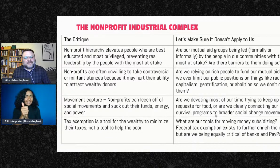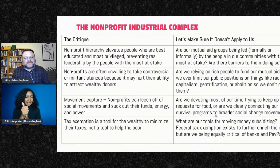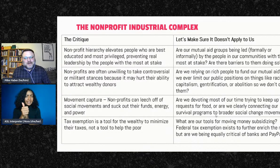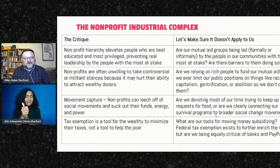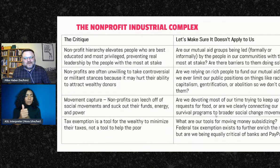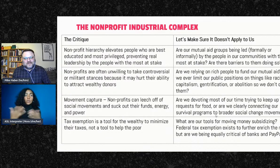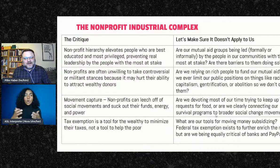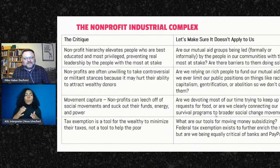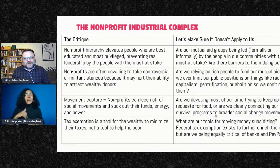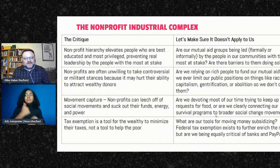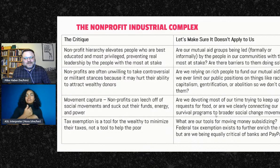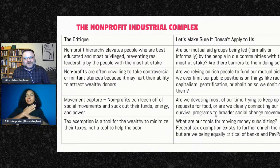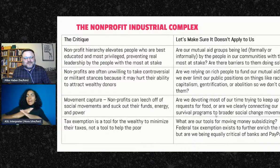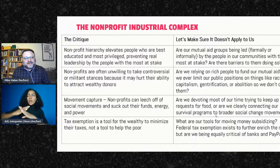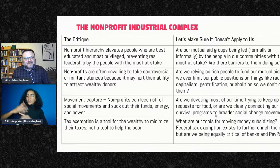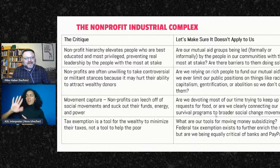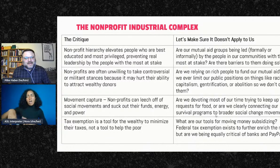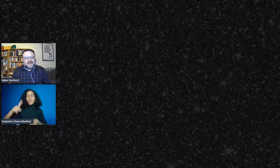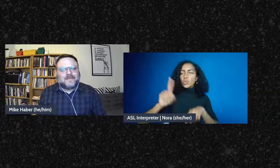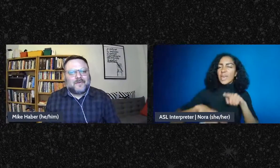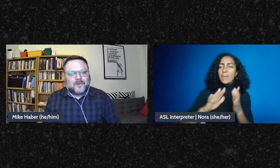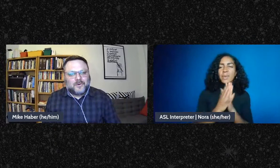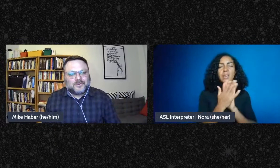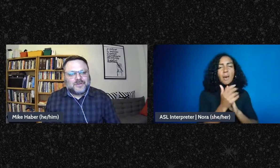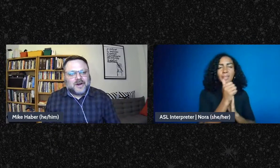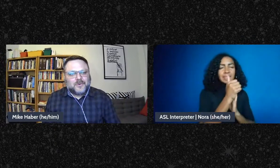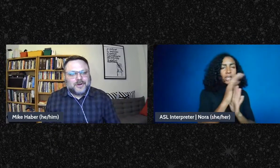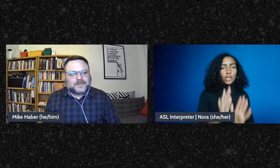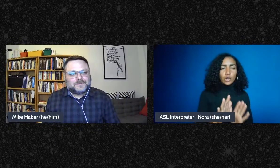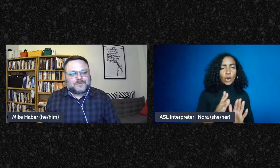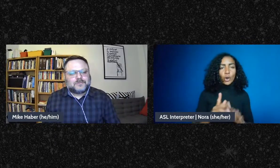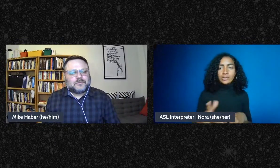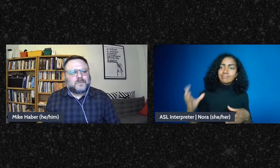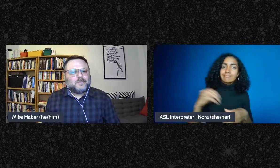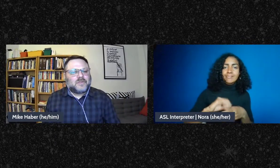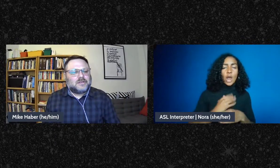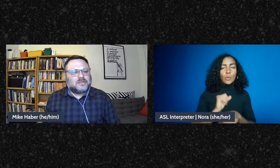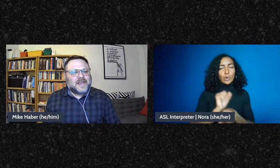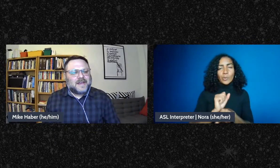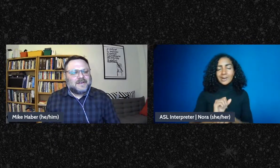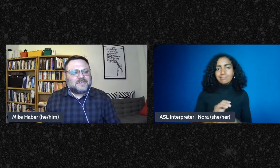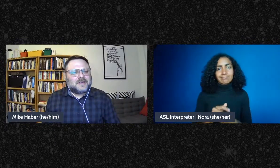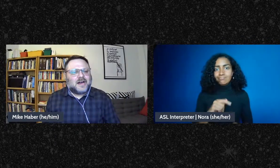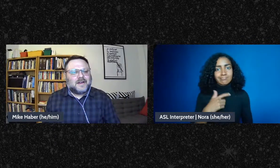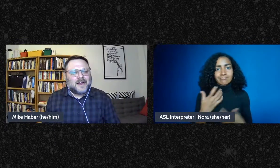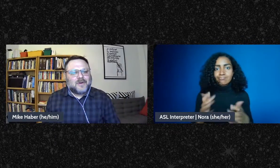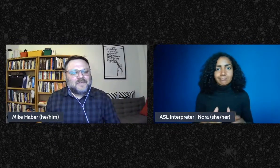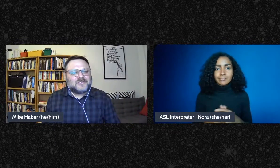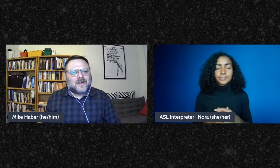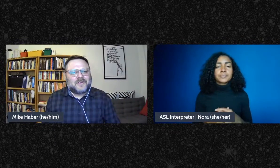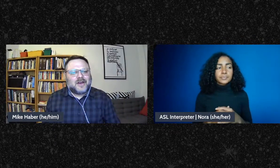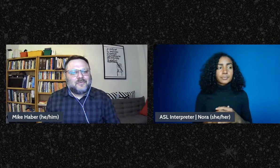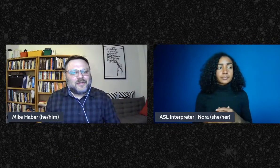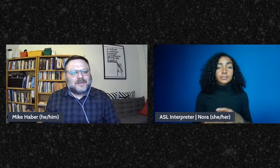those people from really playing meaningful roles in our work second non-profits are often unwilling